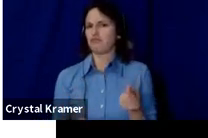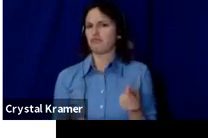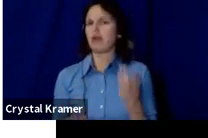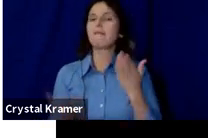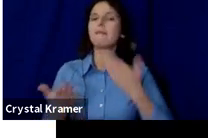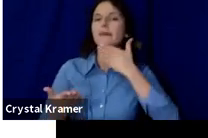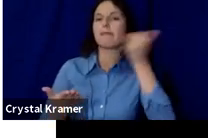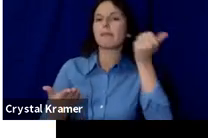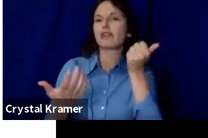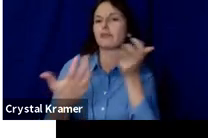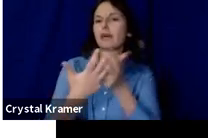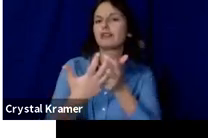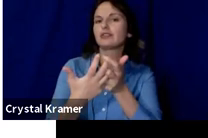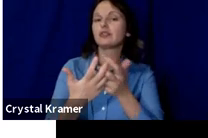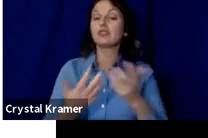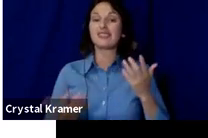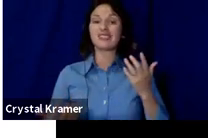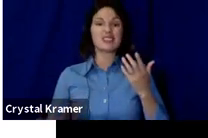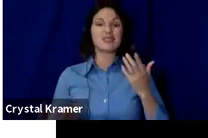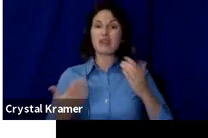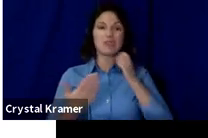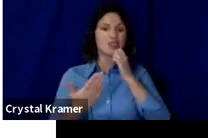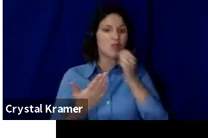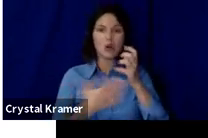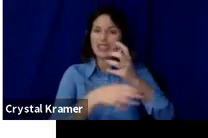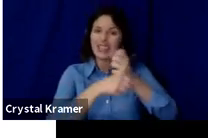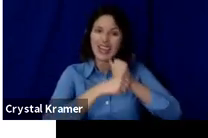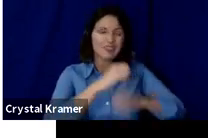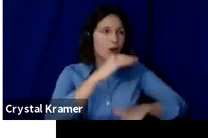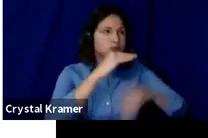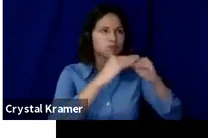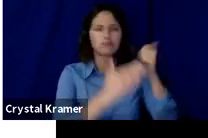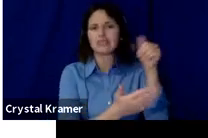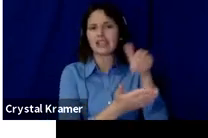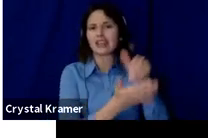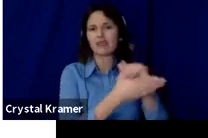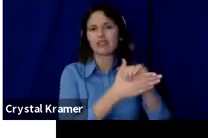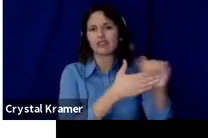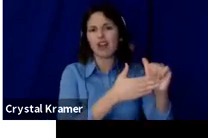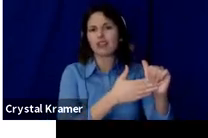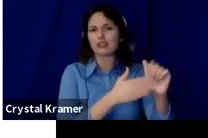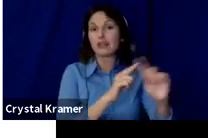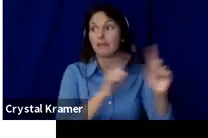may not hit $10,000 but if you can use every dollar to get you closer to where you need